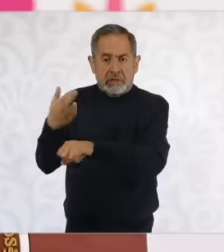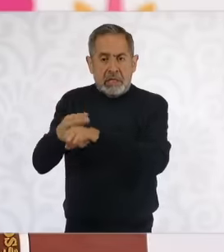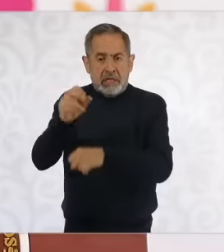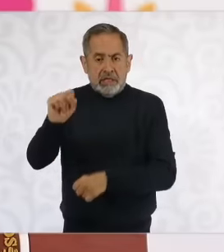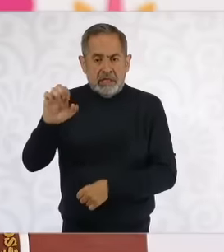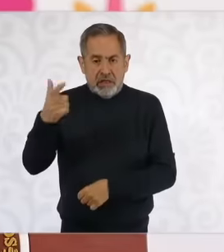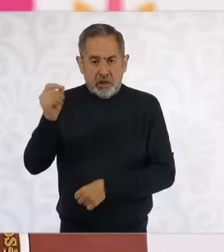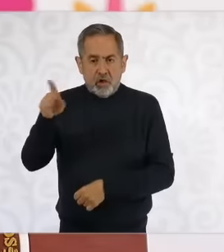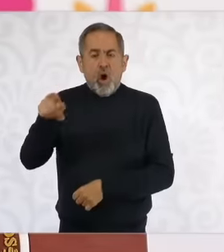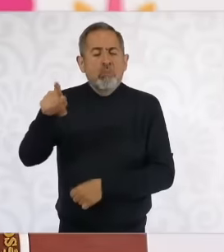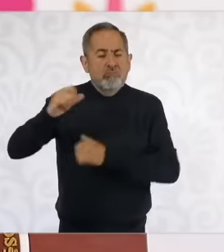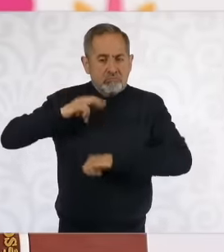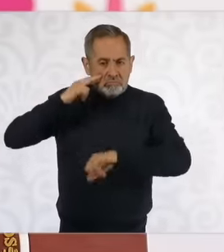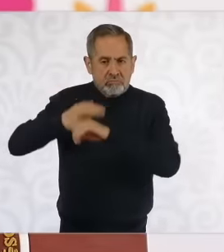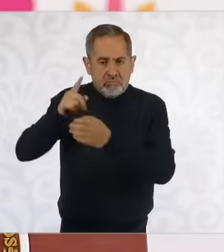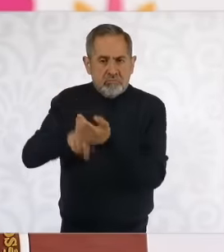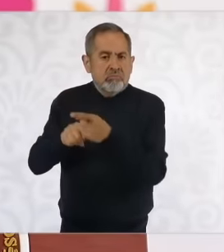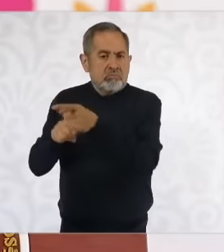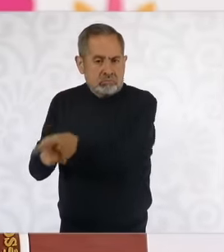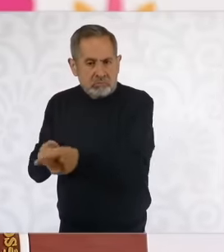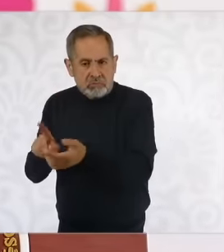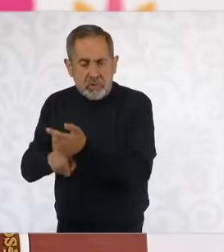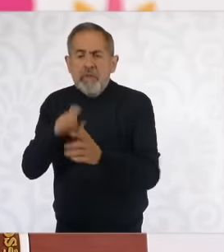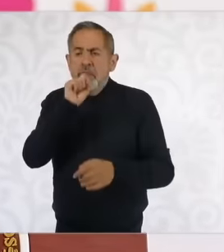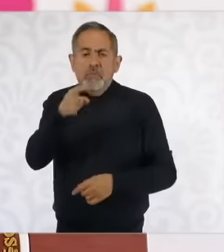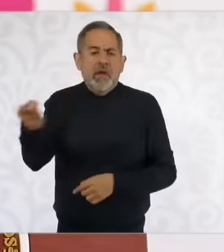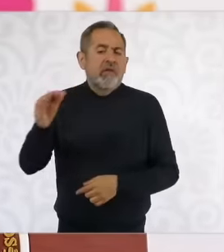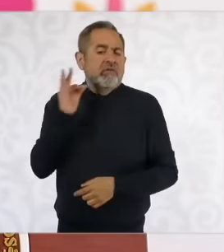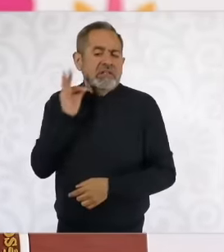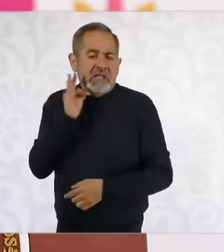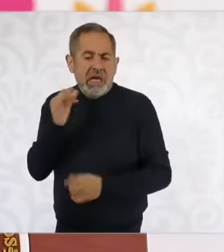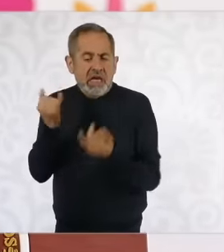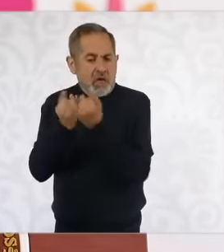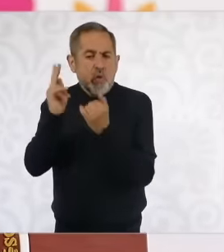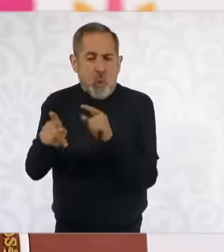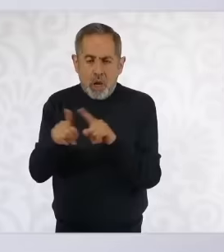the guidance and also the prosecutor's office is a case that is in the hands of the attorney